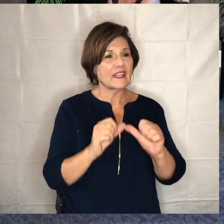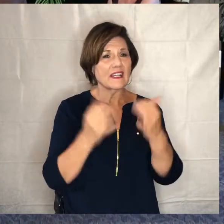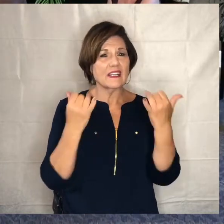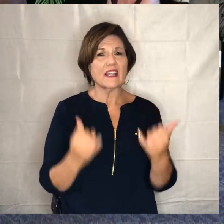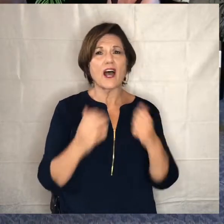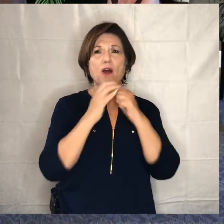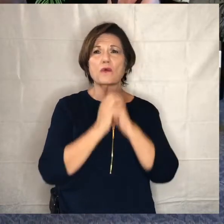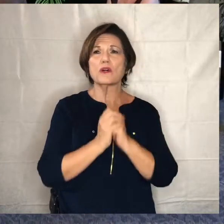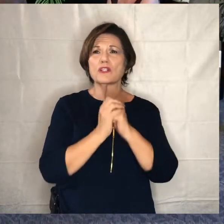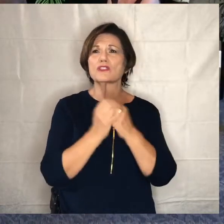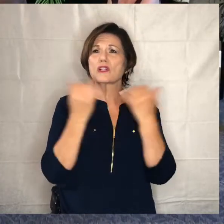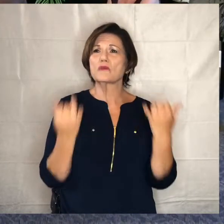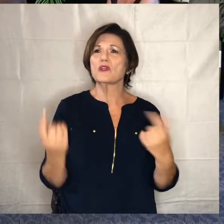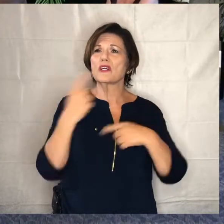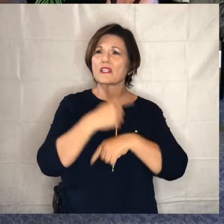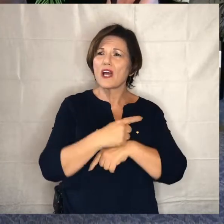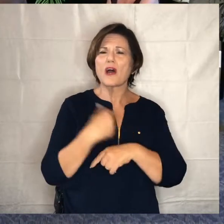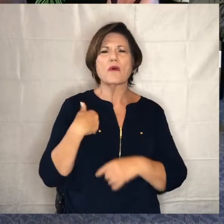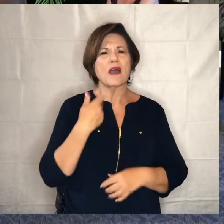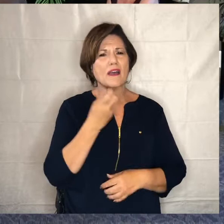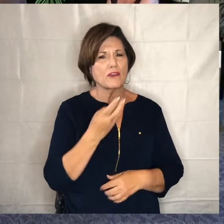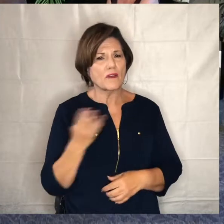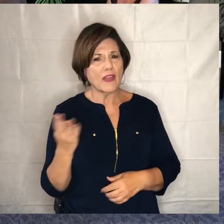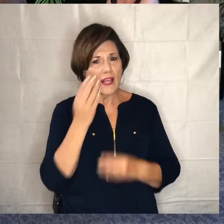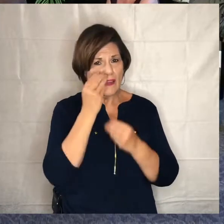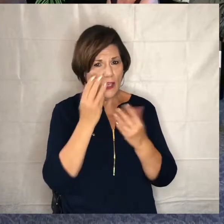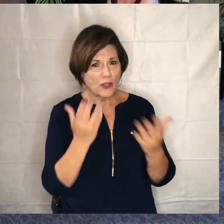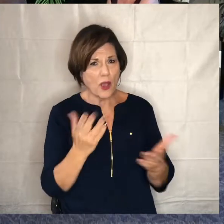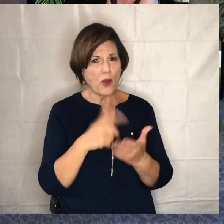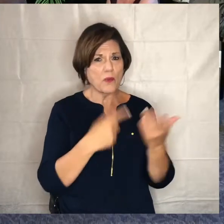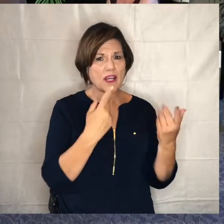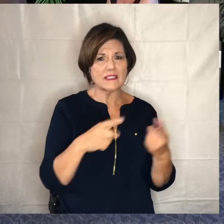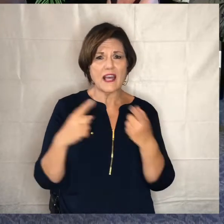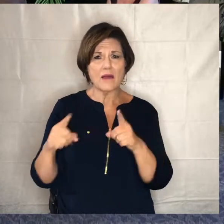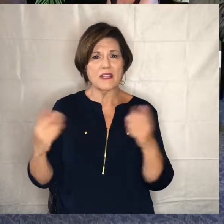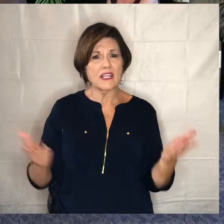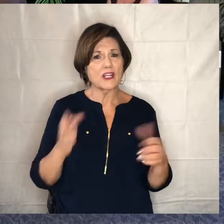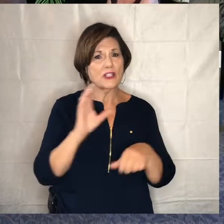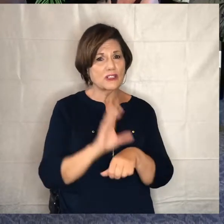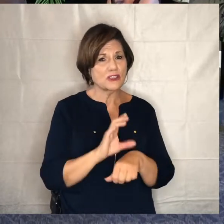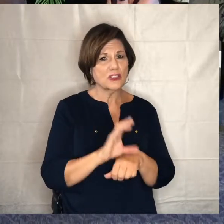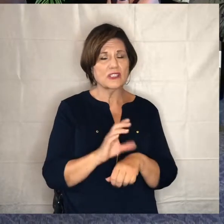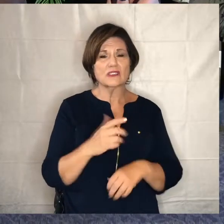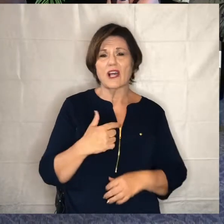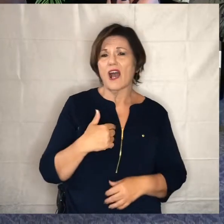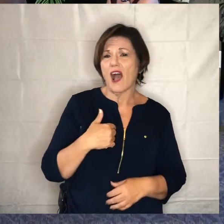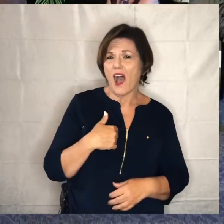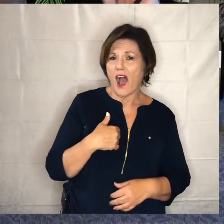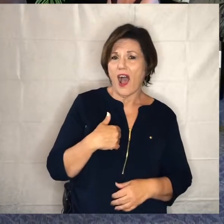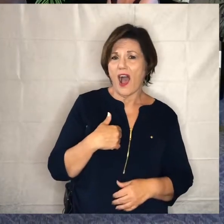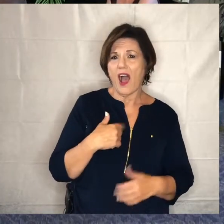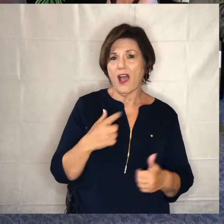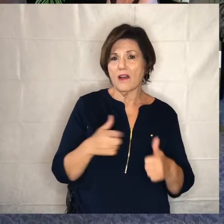today uh we have a couple things that we want to let you know that are happening in the life of the church i did not um in our first segment uh